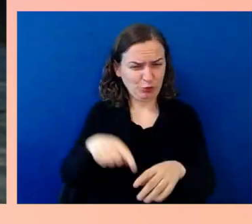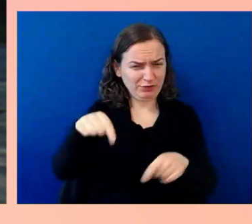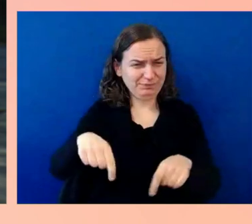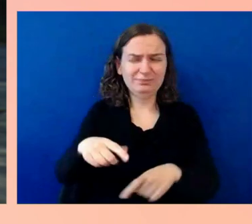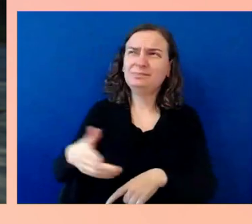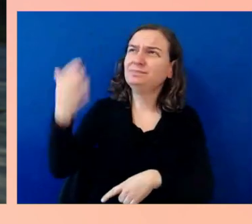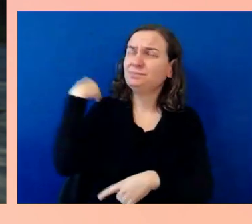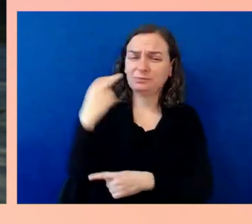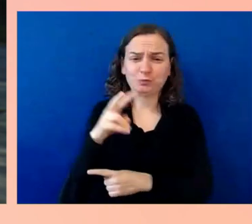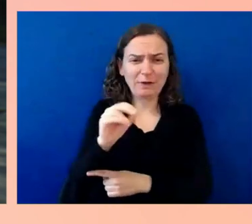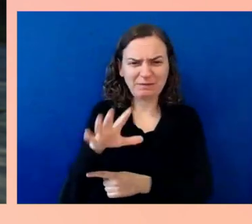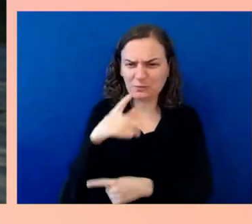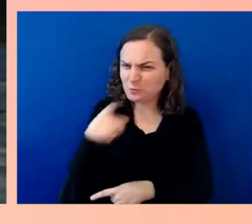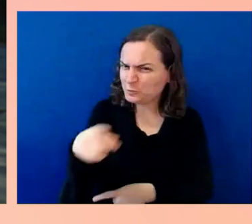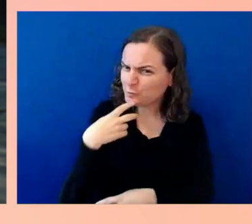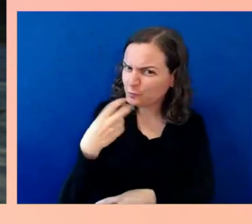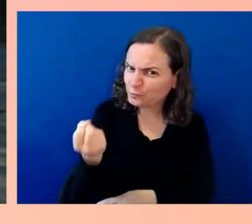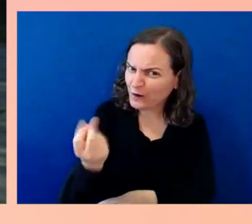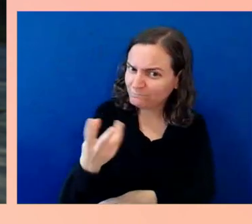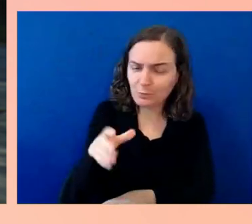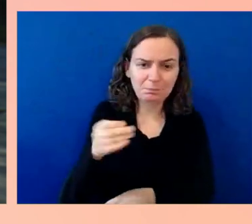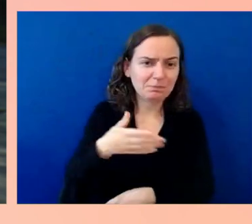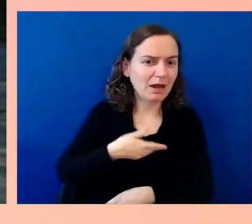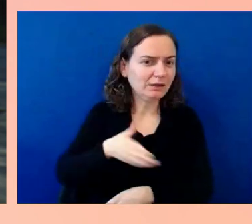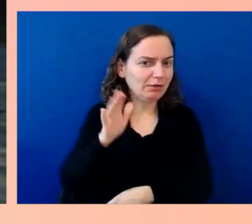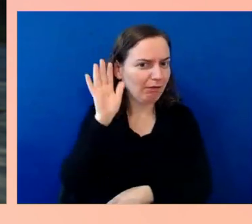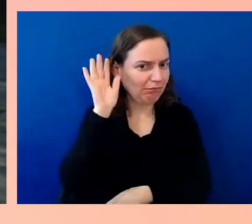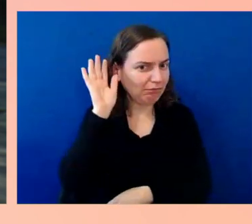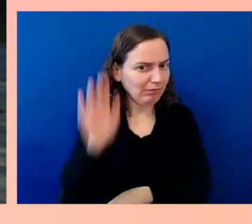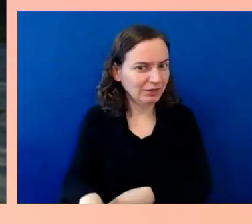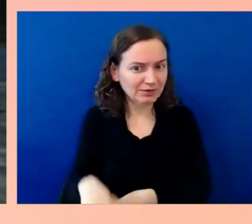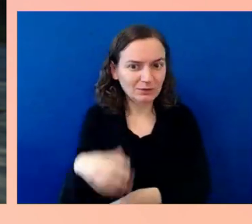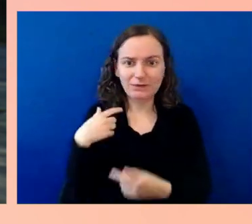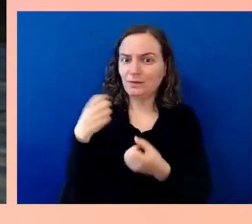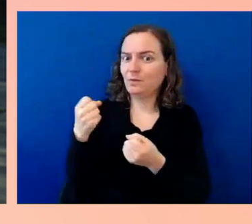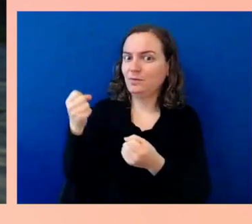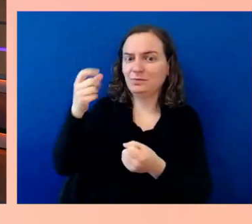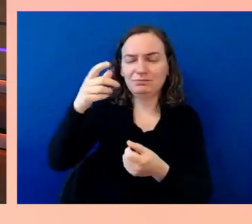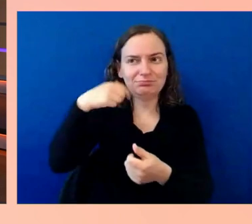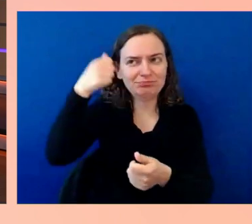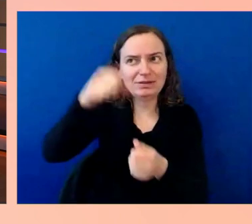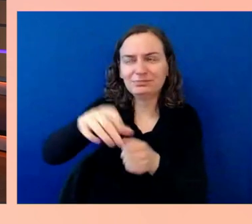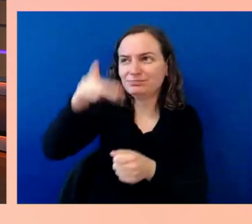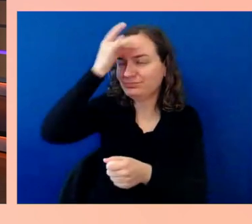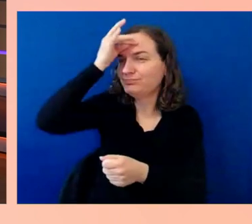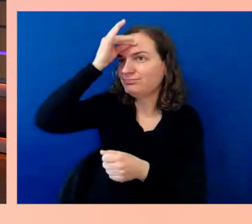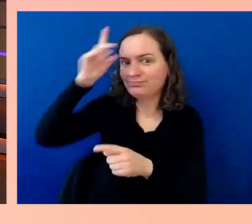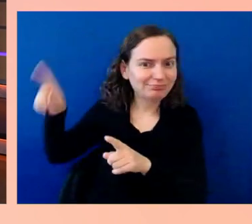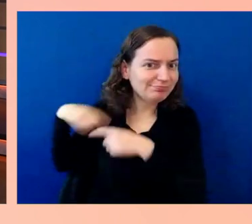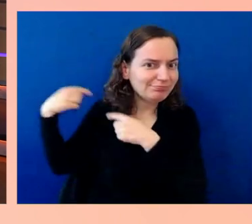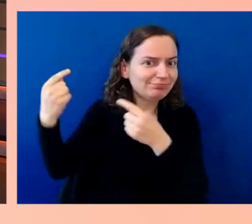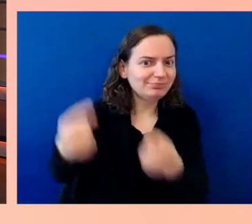we were holding stuff together with duct tape and a dream and like two goats and horse. We've come a long way.